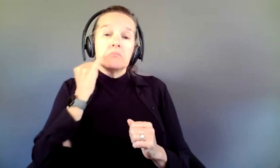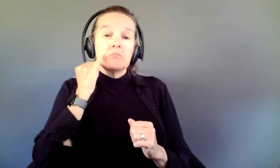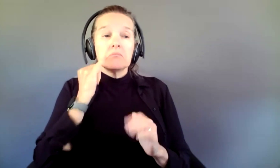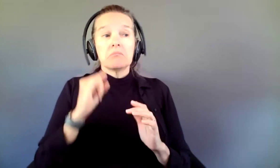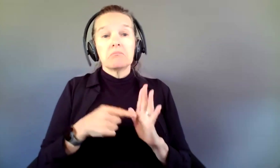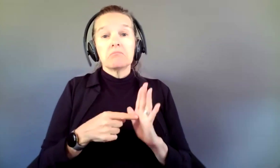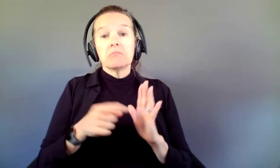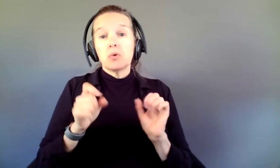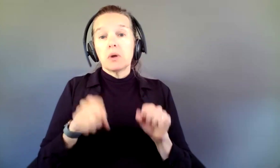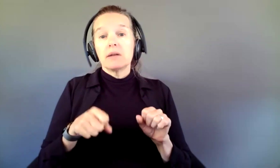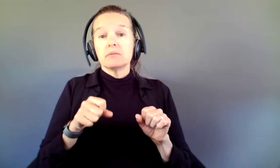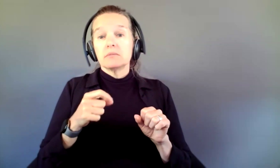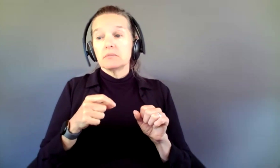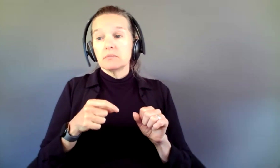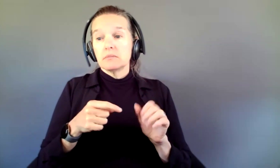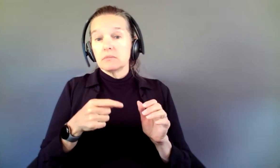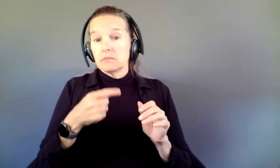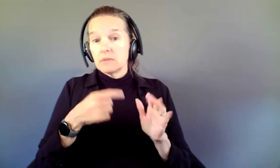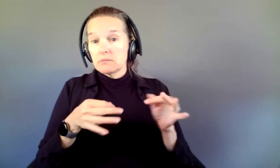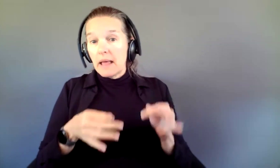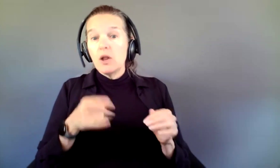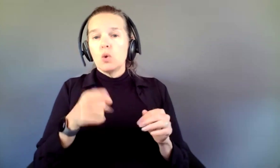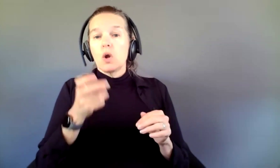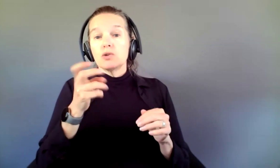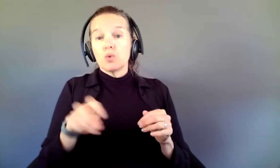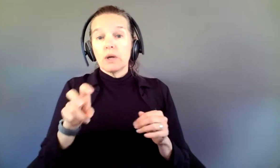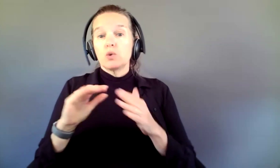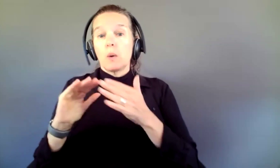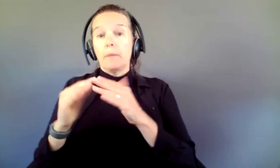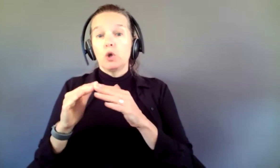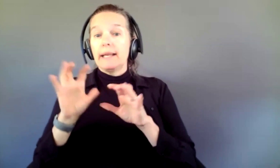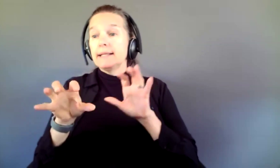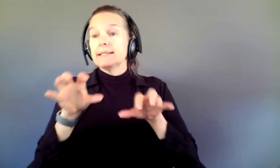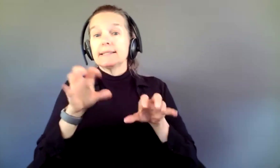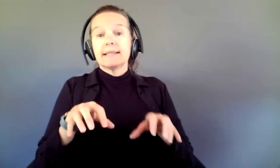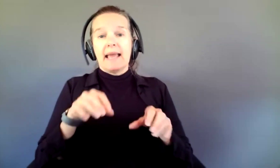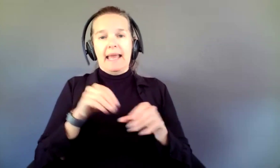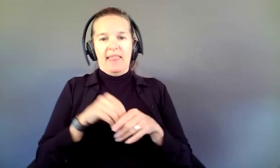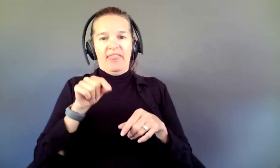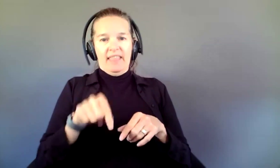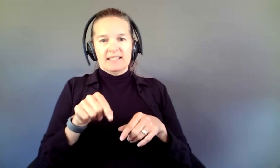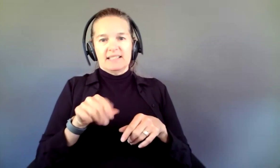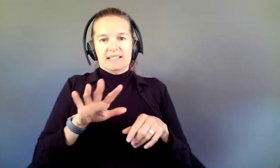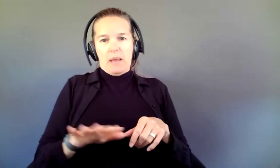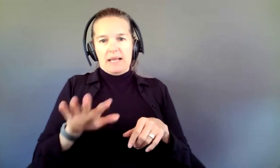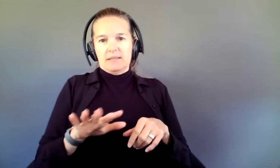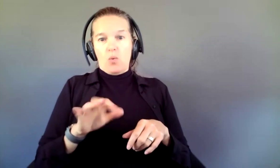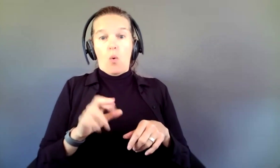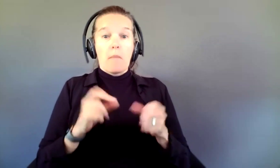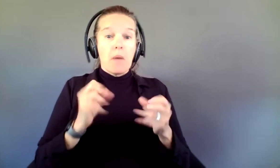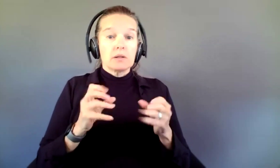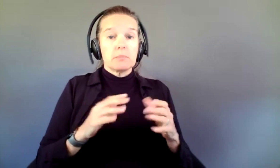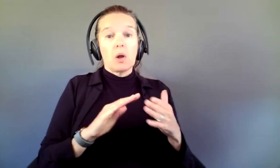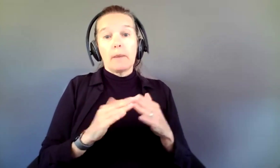touring to specific communities within X space, or to multiple communities within X space, that